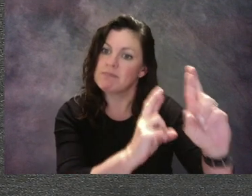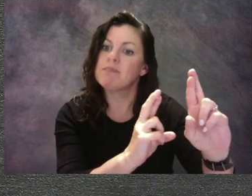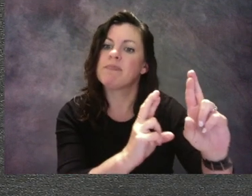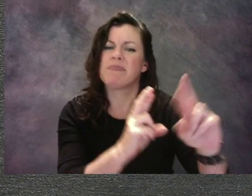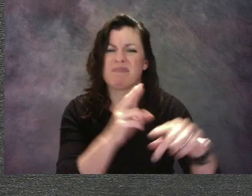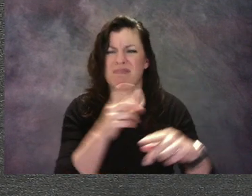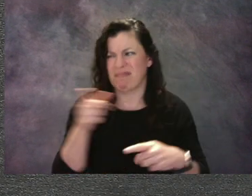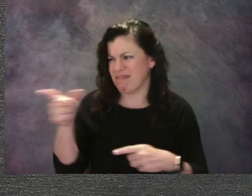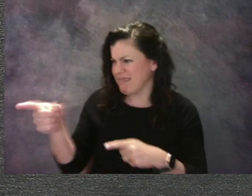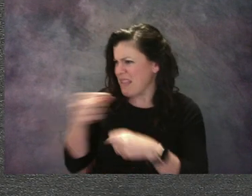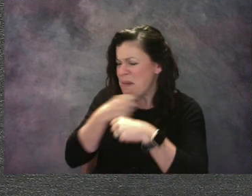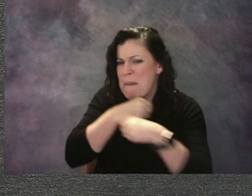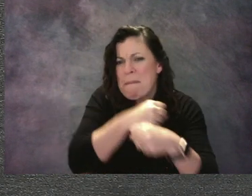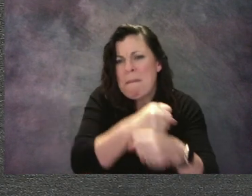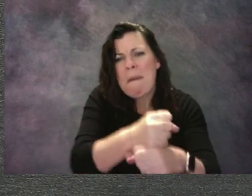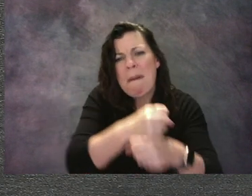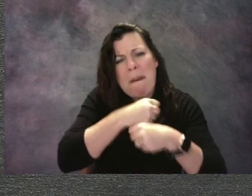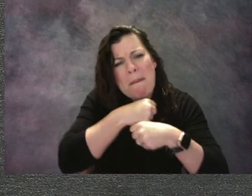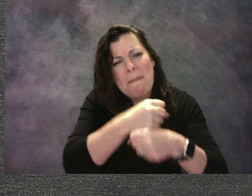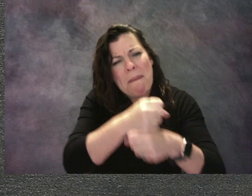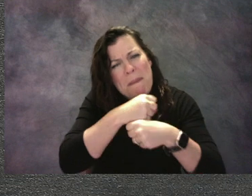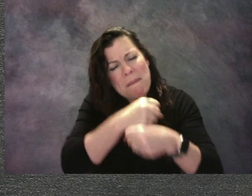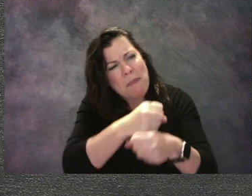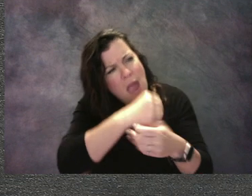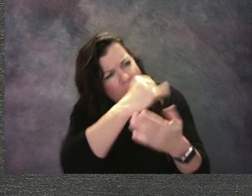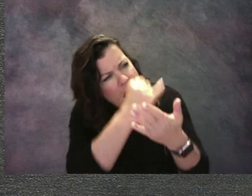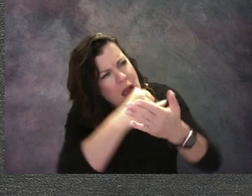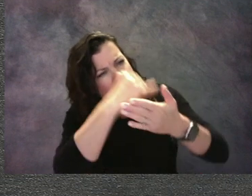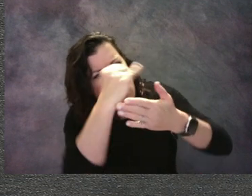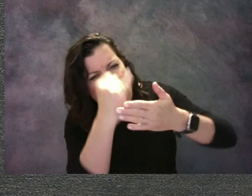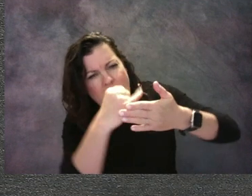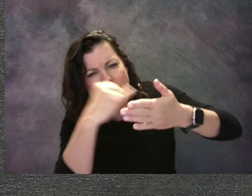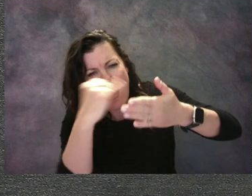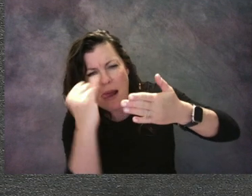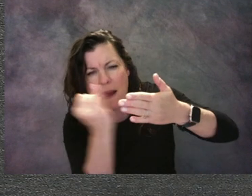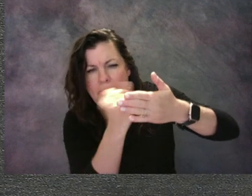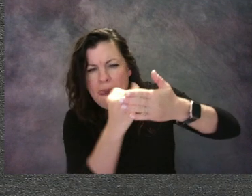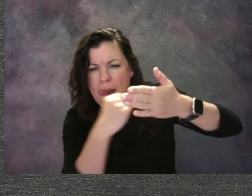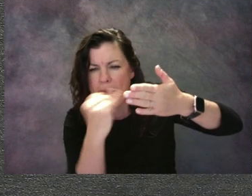and I know you always work a long time on your artwork and you wouldn't want anybody laughing